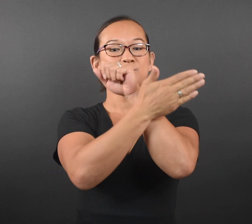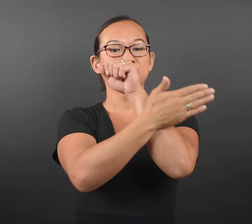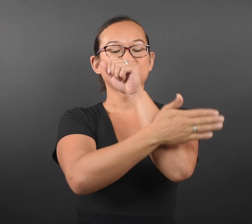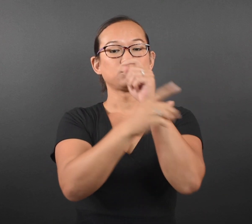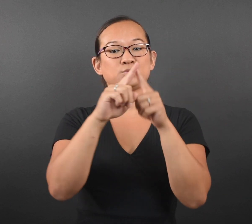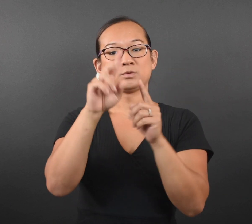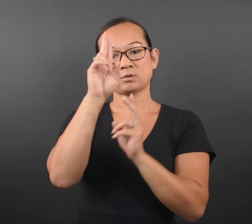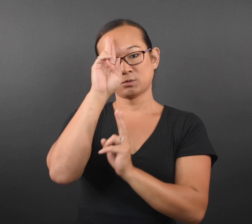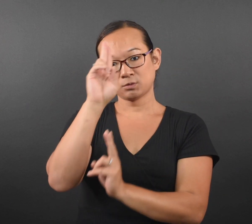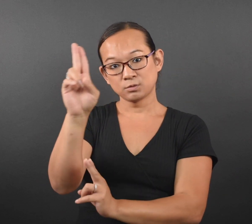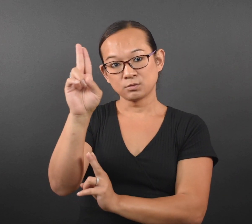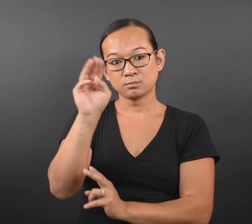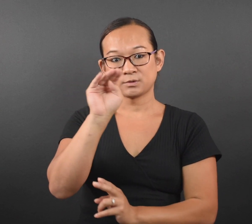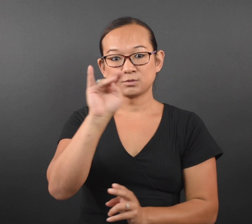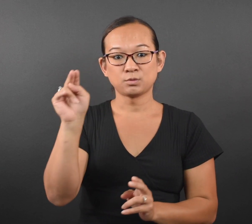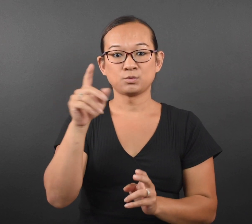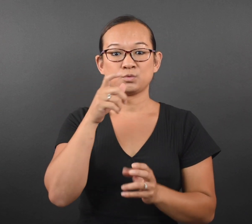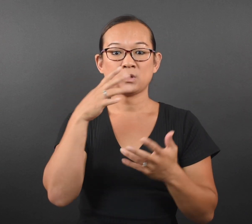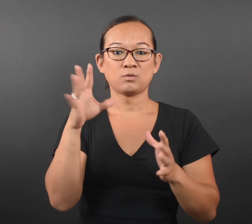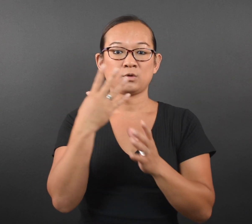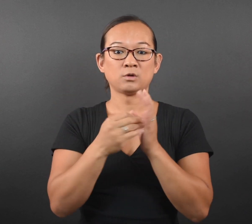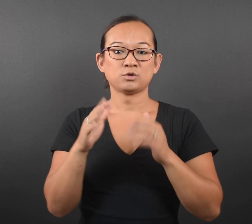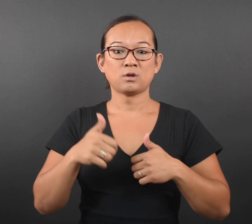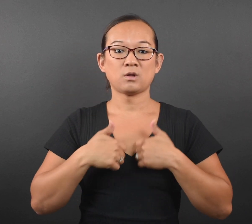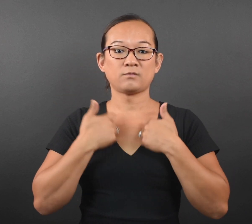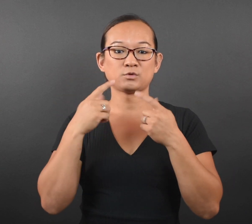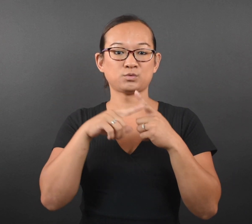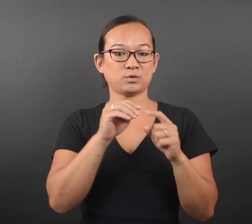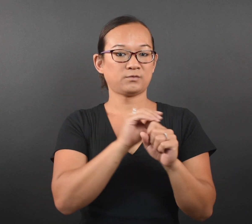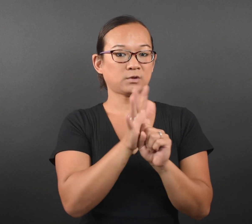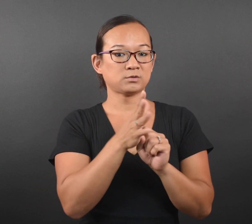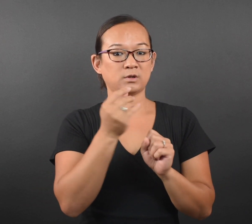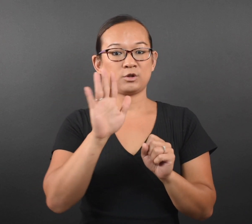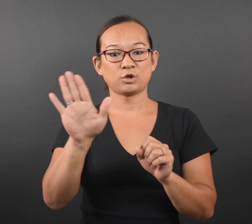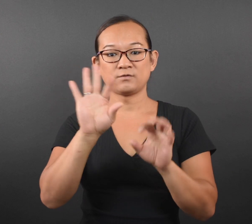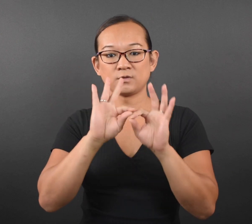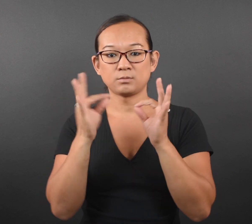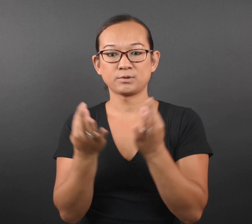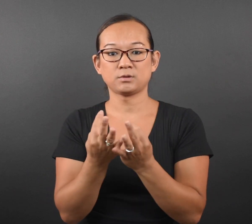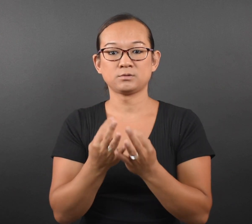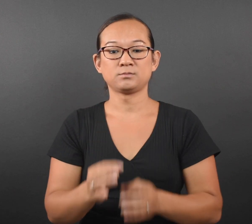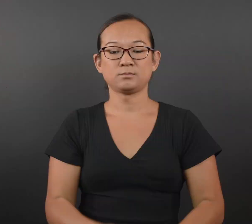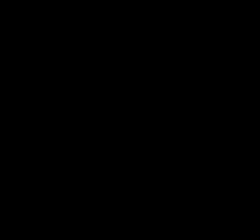honor Minnesotans who have lost their lives to COVID-19 and their families.